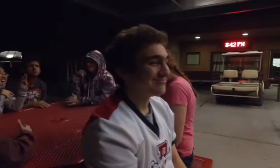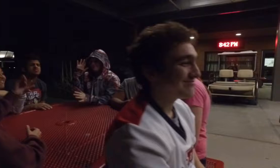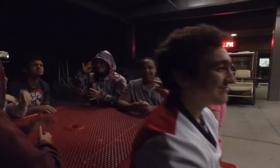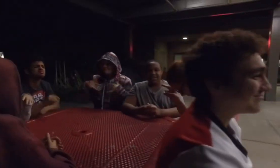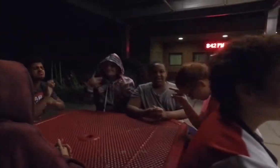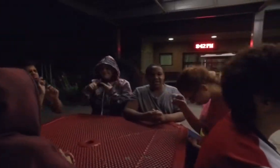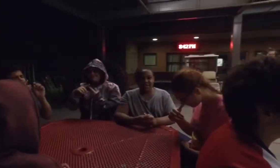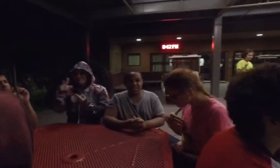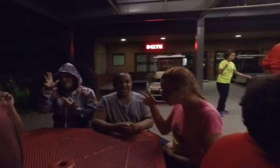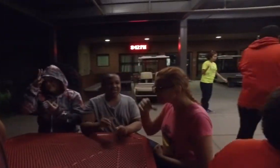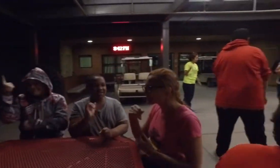(distant chatter)